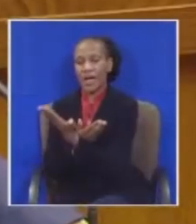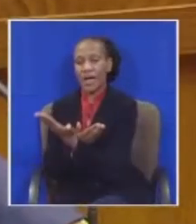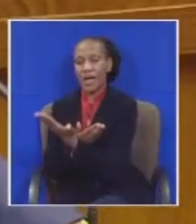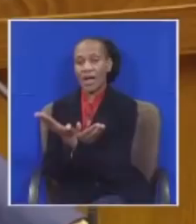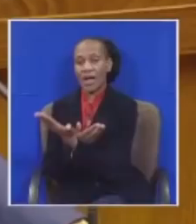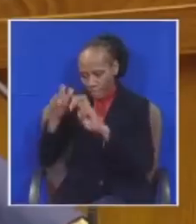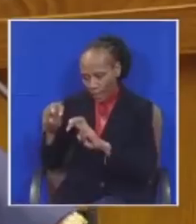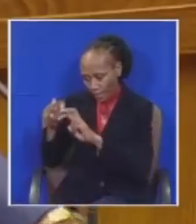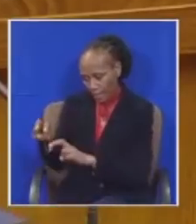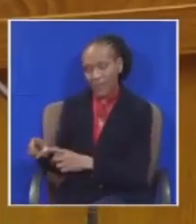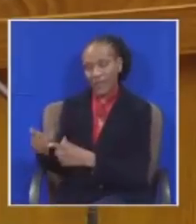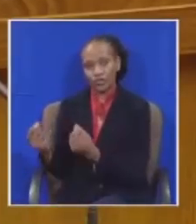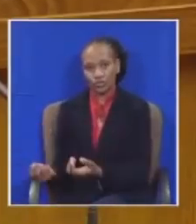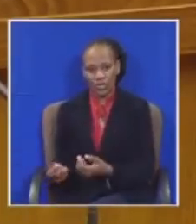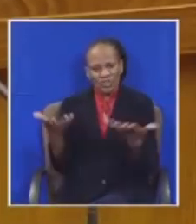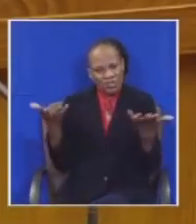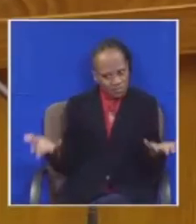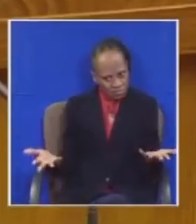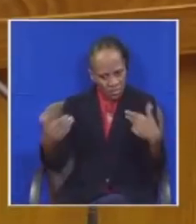So I've never said and did nothing